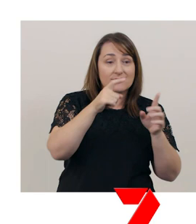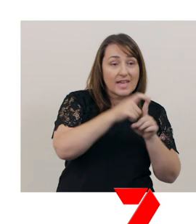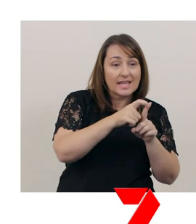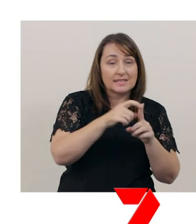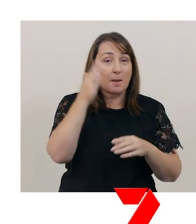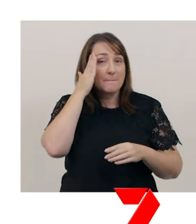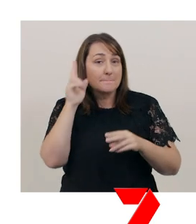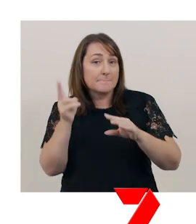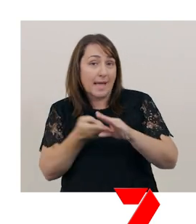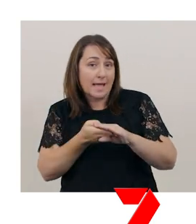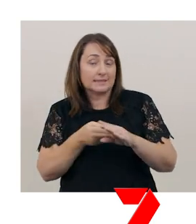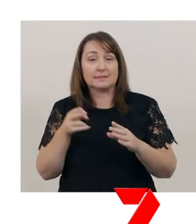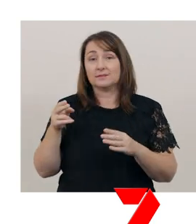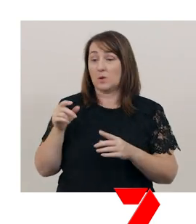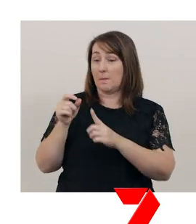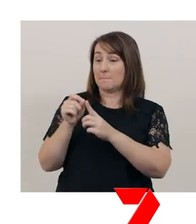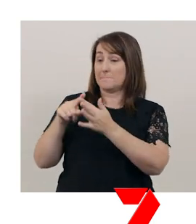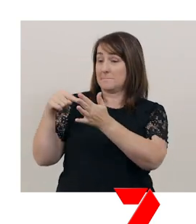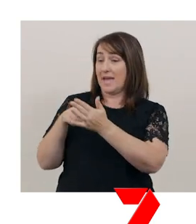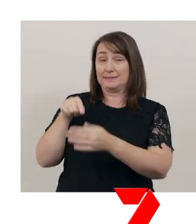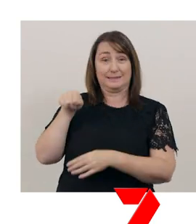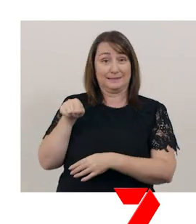or maybe even – that’s right, Rex – ‘pet’.